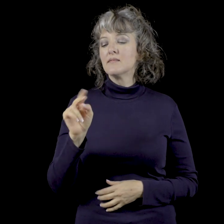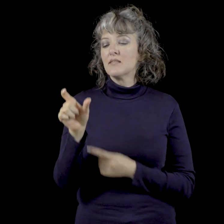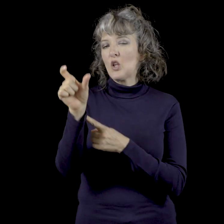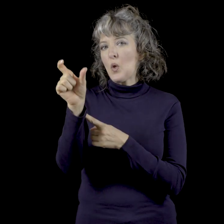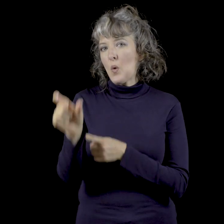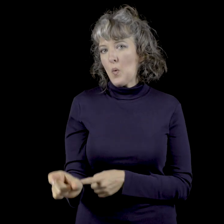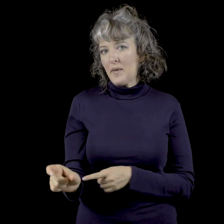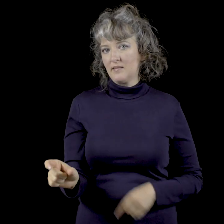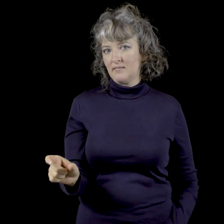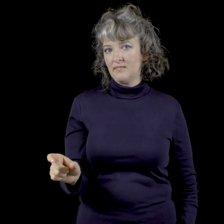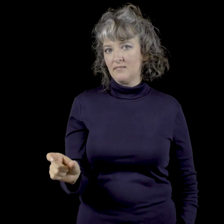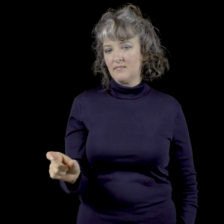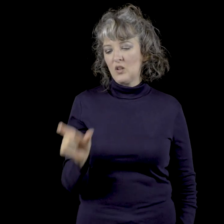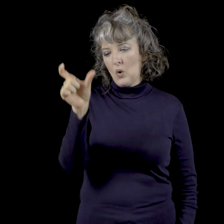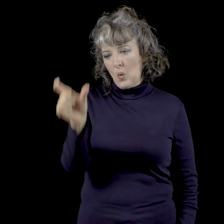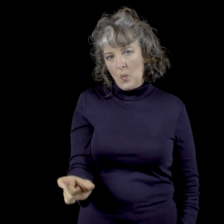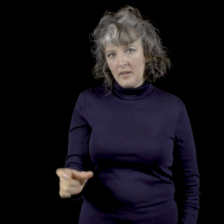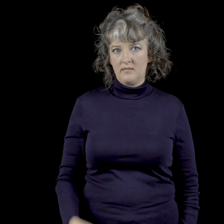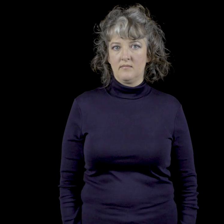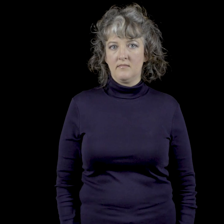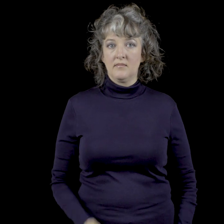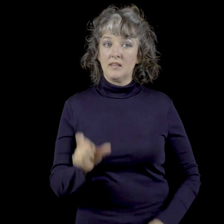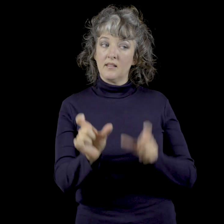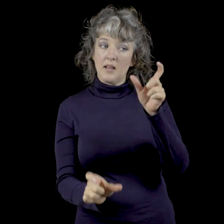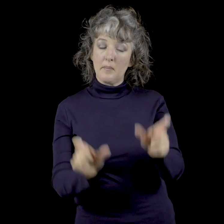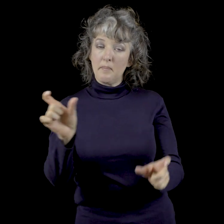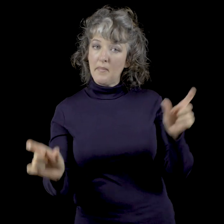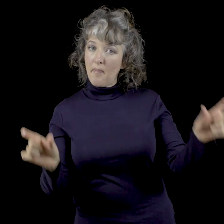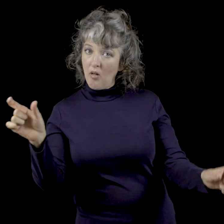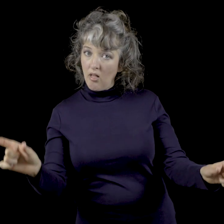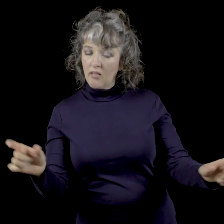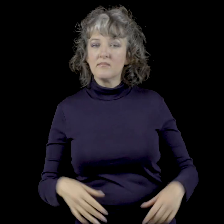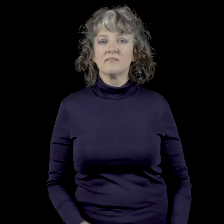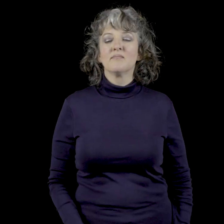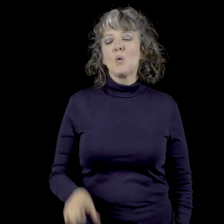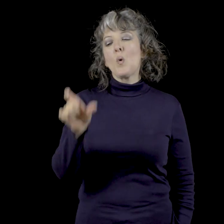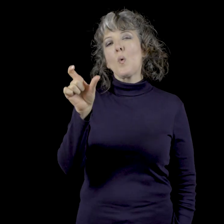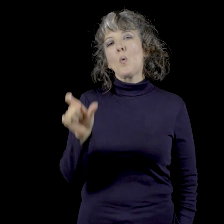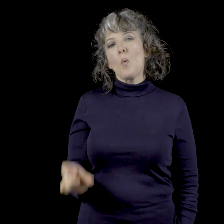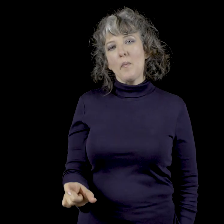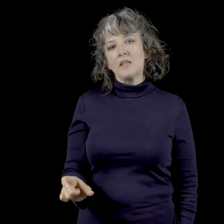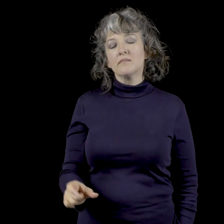Human Person People Individual